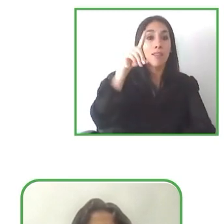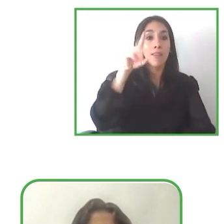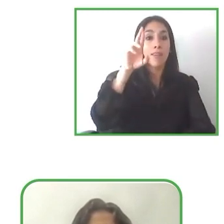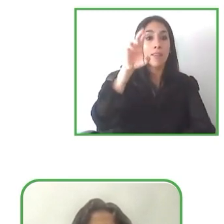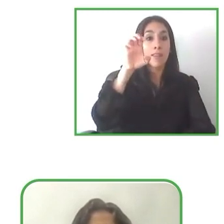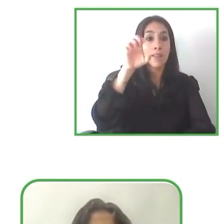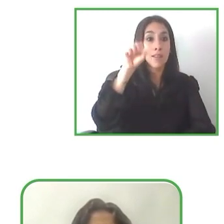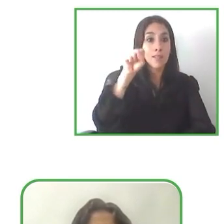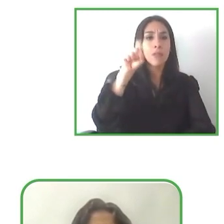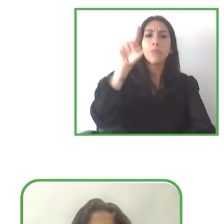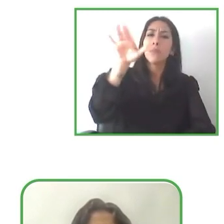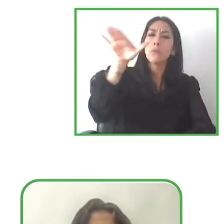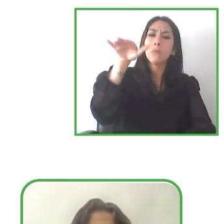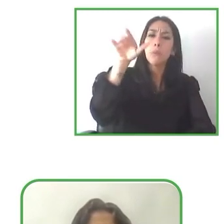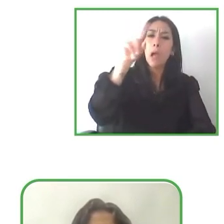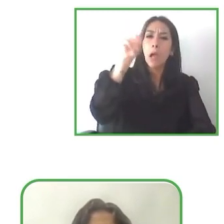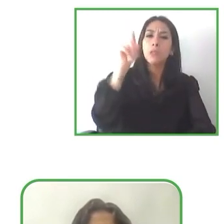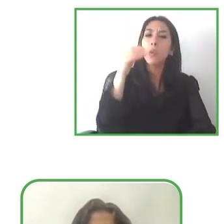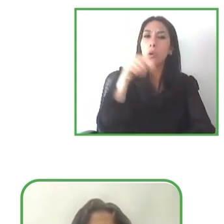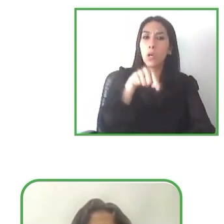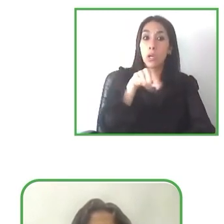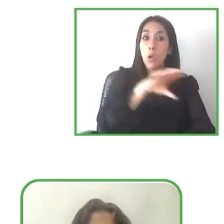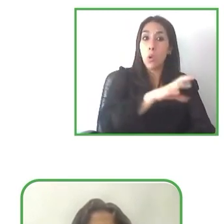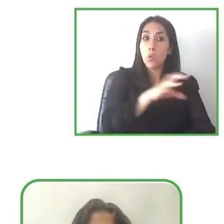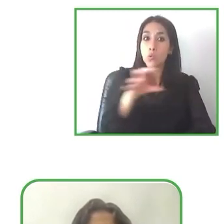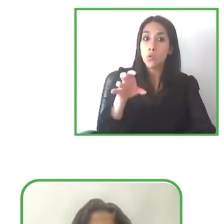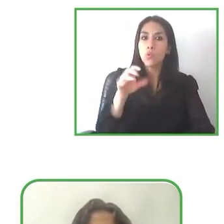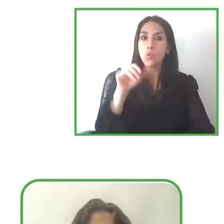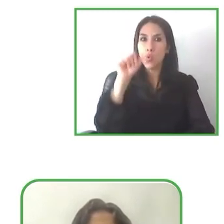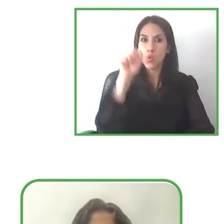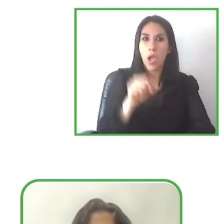and the Caribbean countries are ready to offer this entertainment